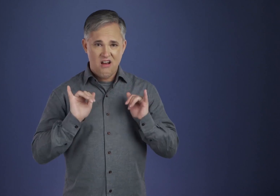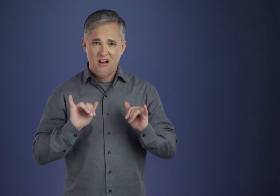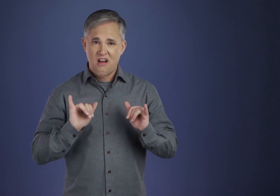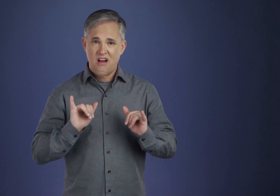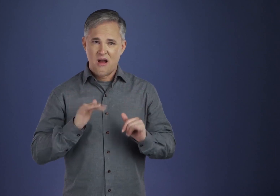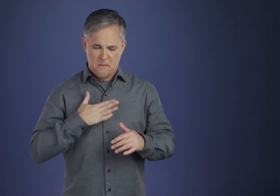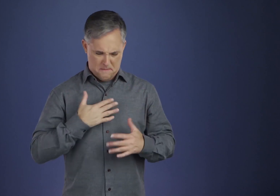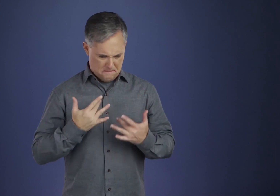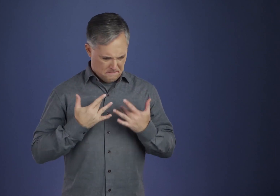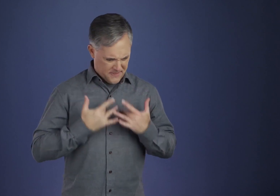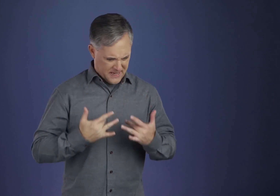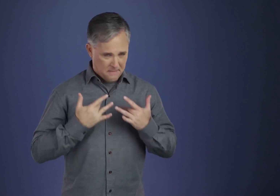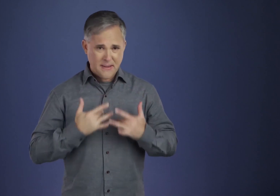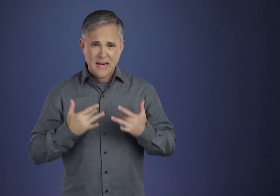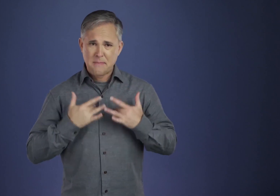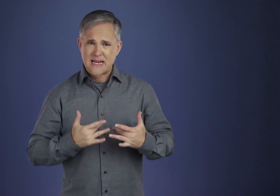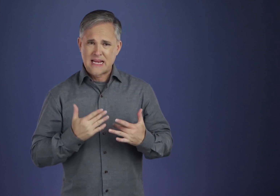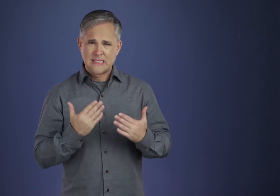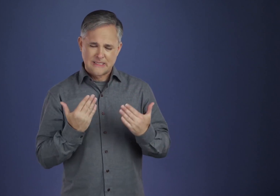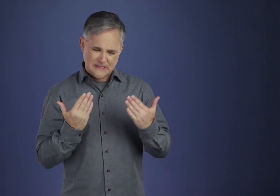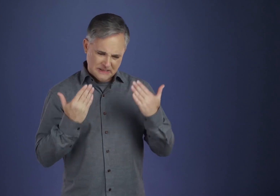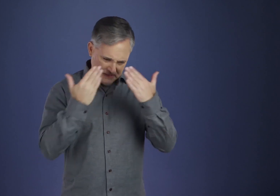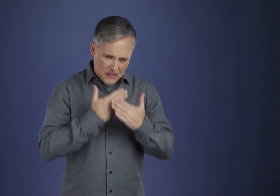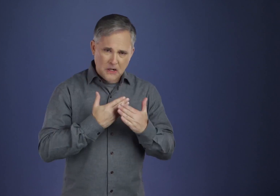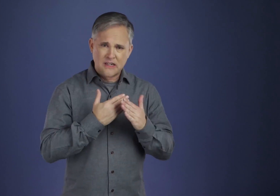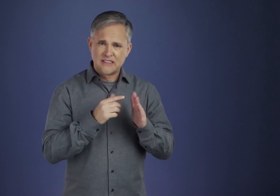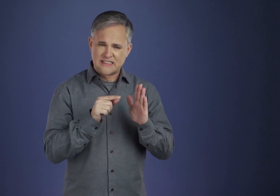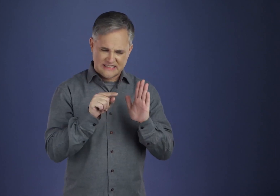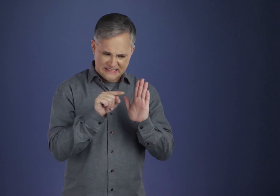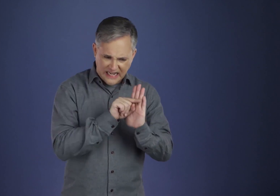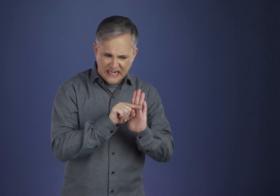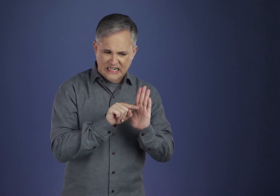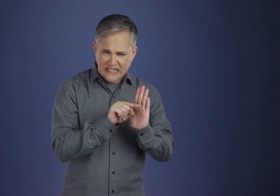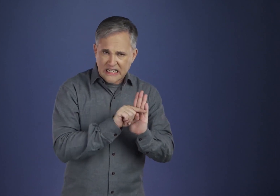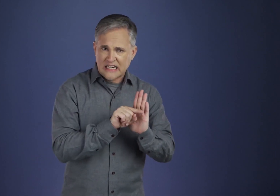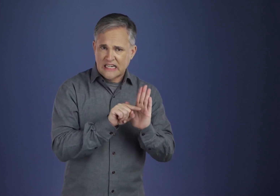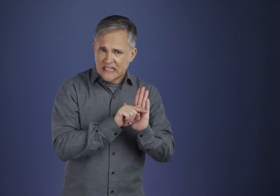As we have seen, self-searching is the means by which we bring